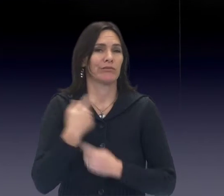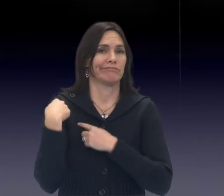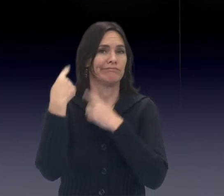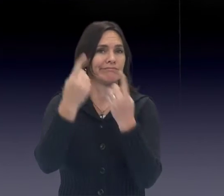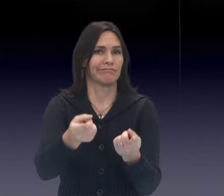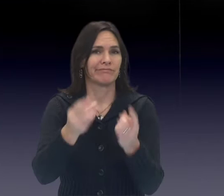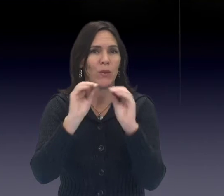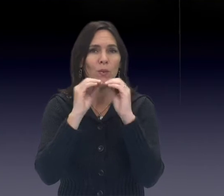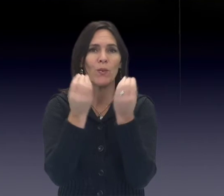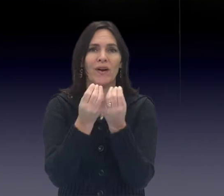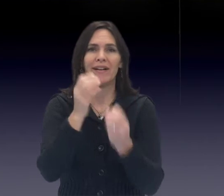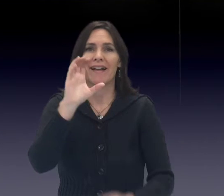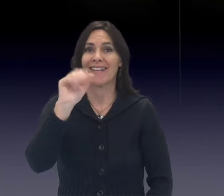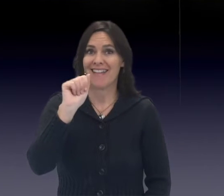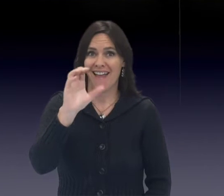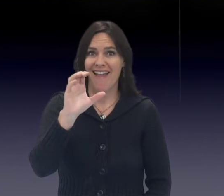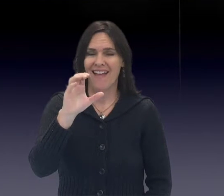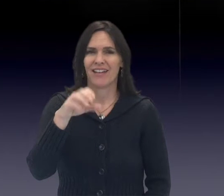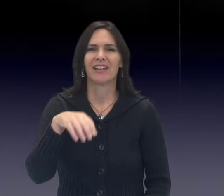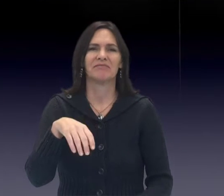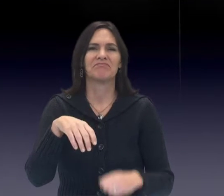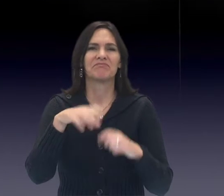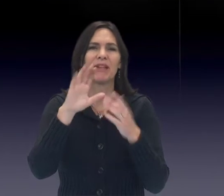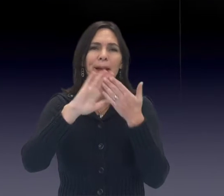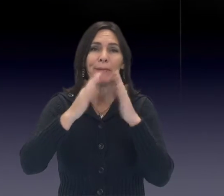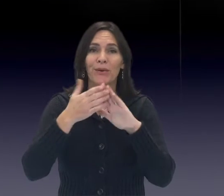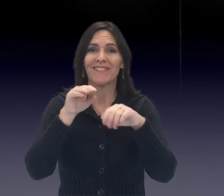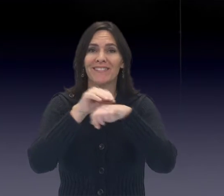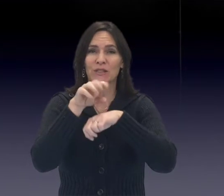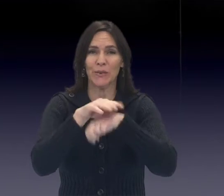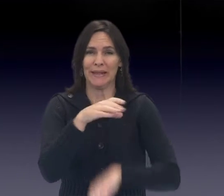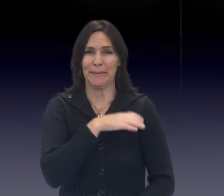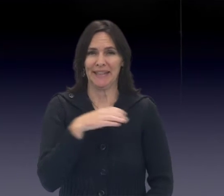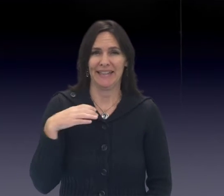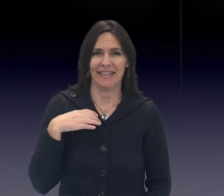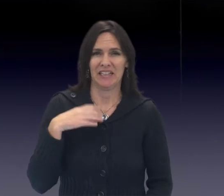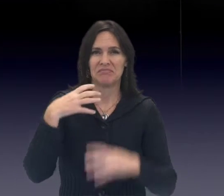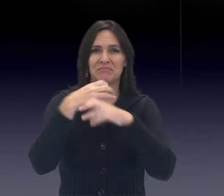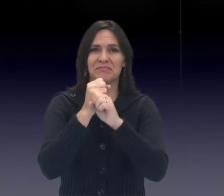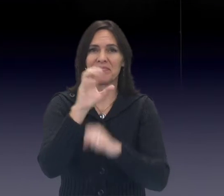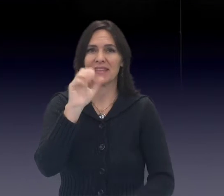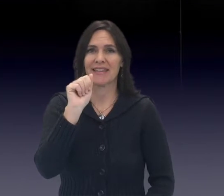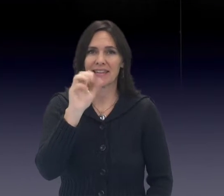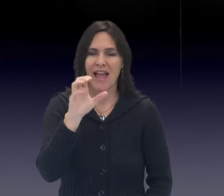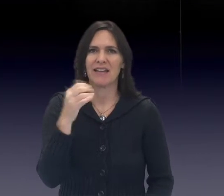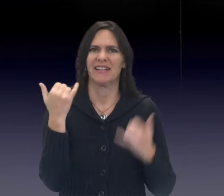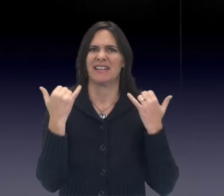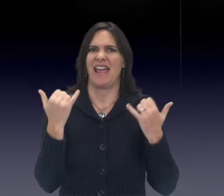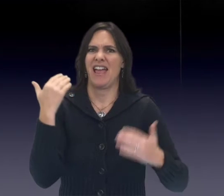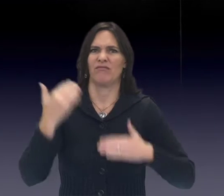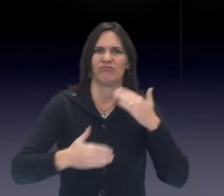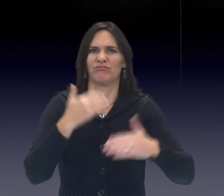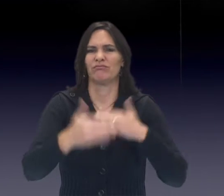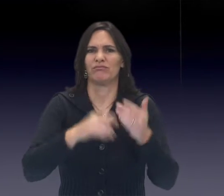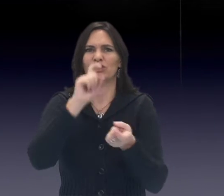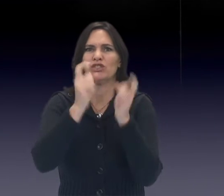Community Advisory Committee (CAC)